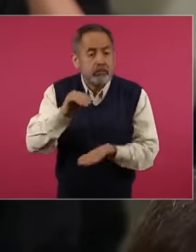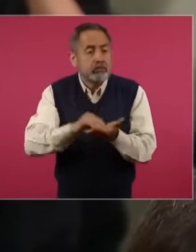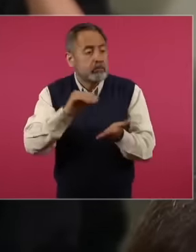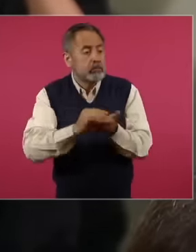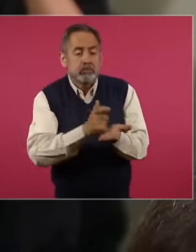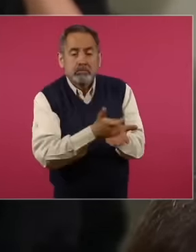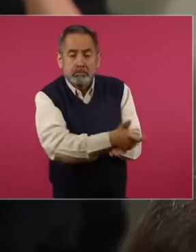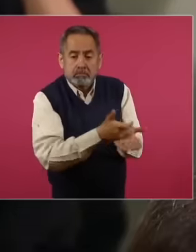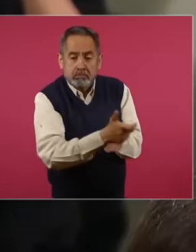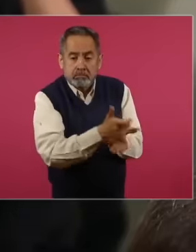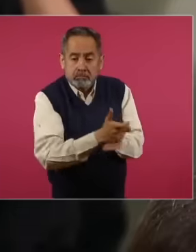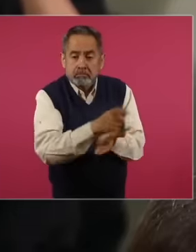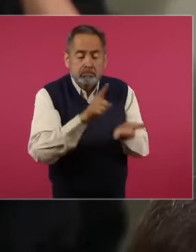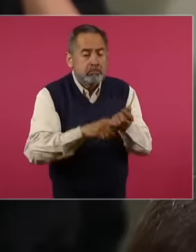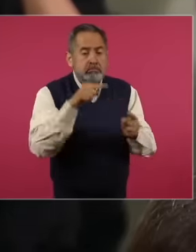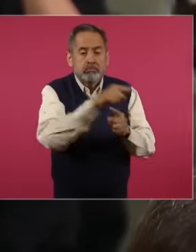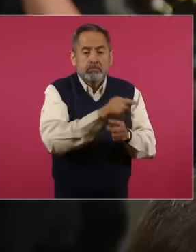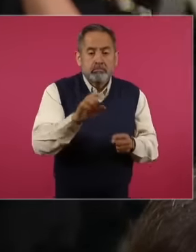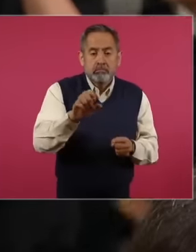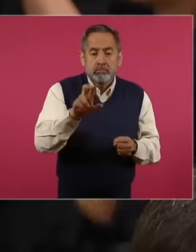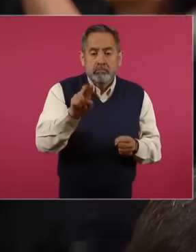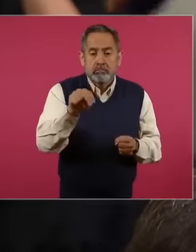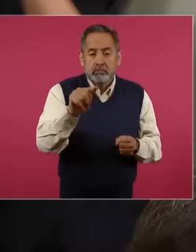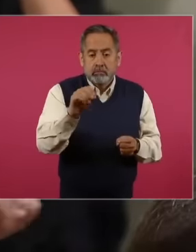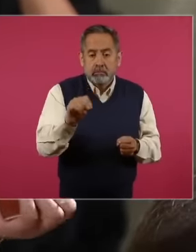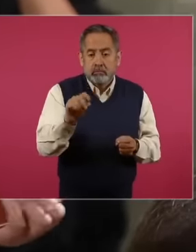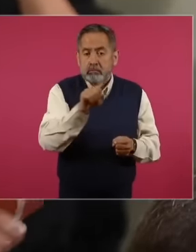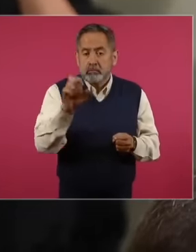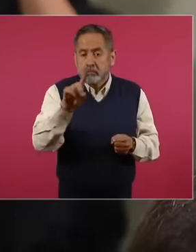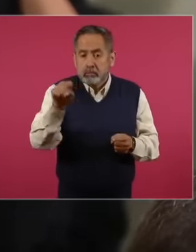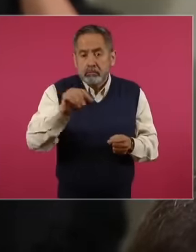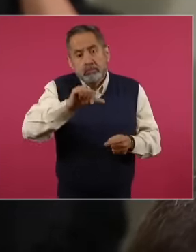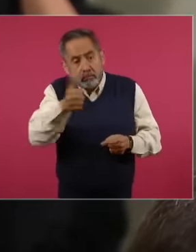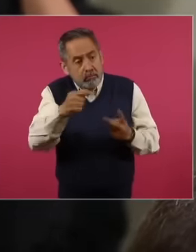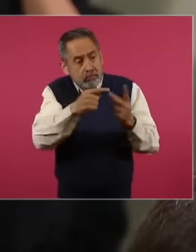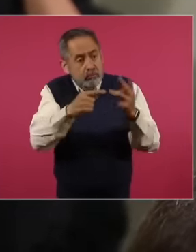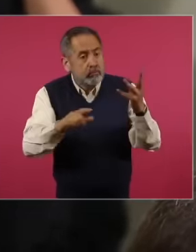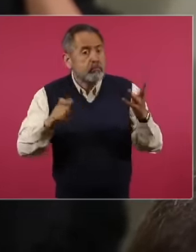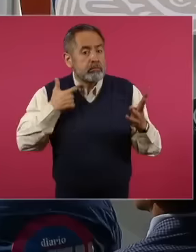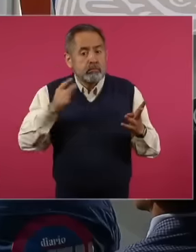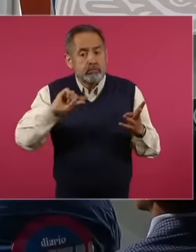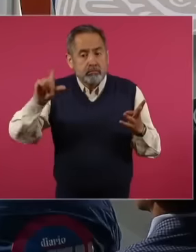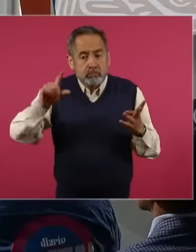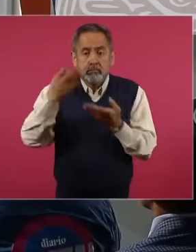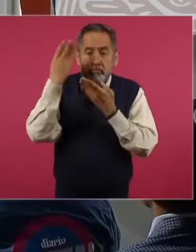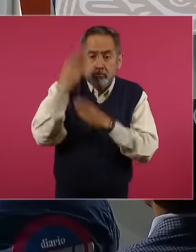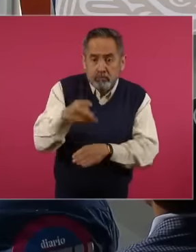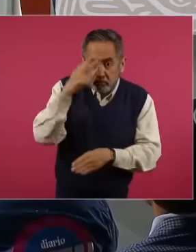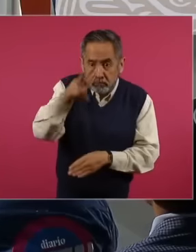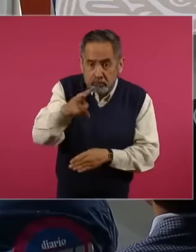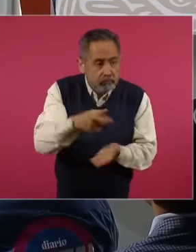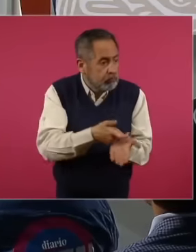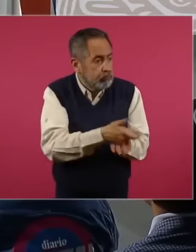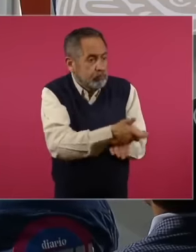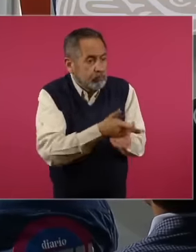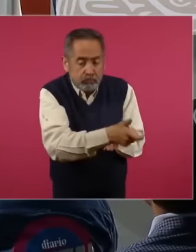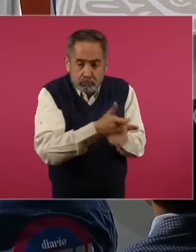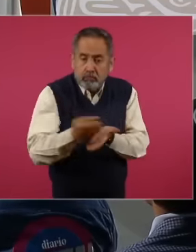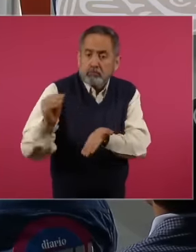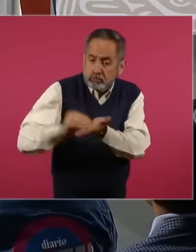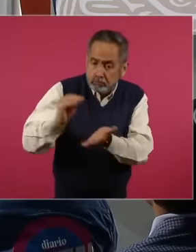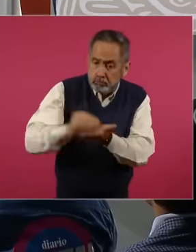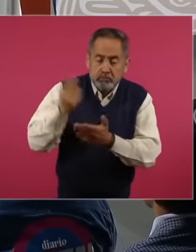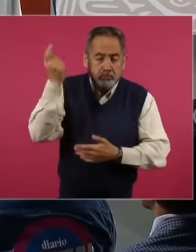to Ernesto Cedillo and other former officials at that level, and in Nafin,